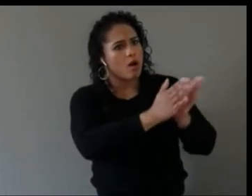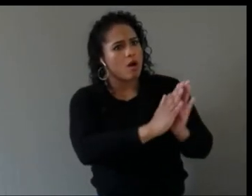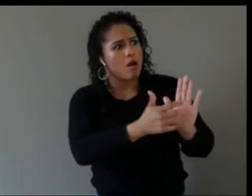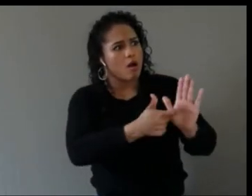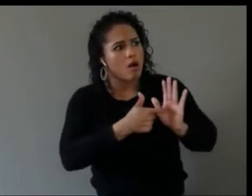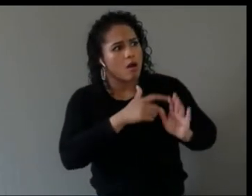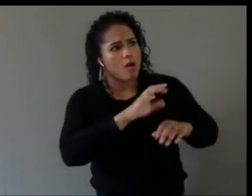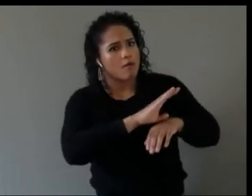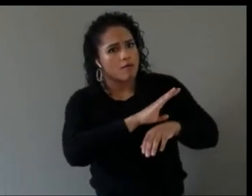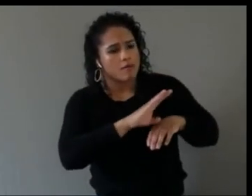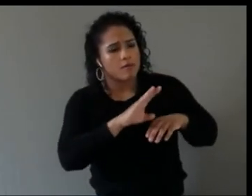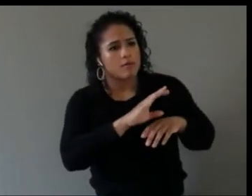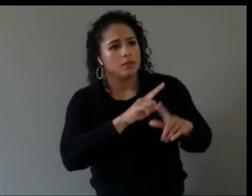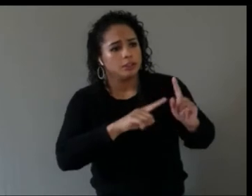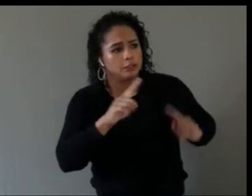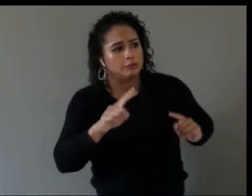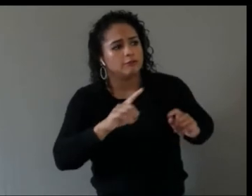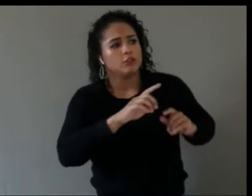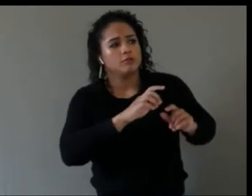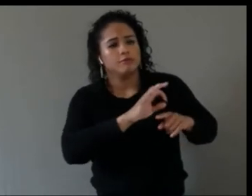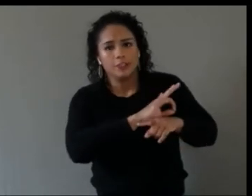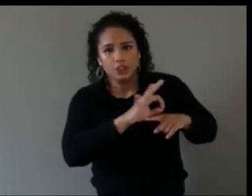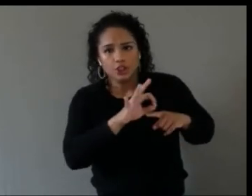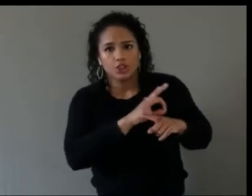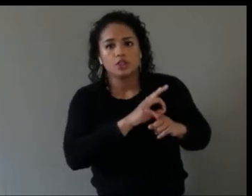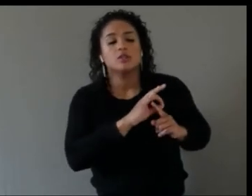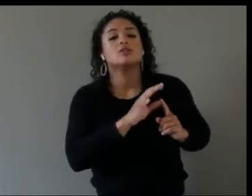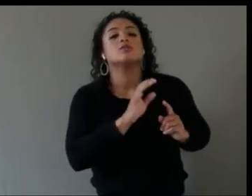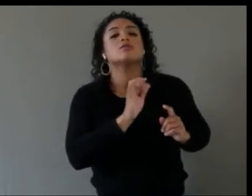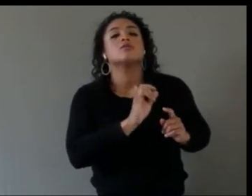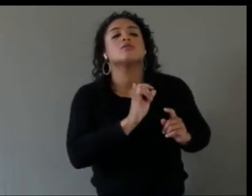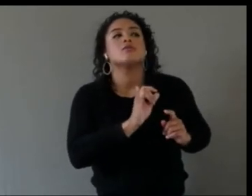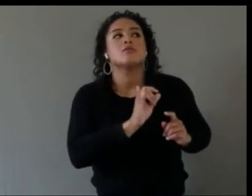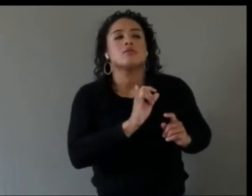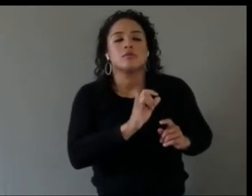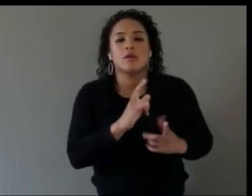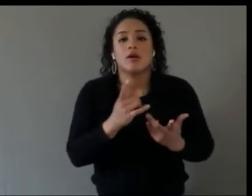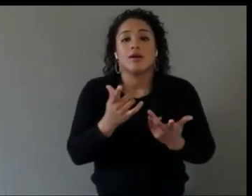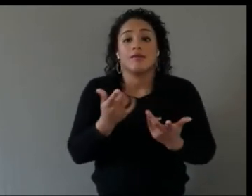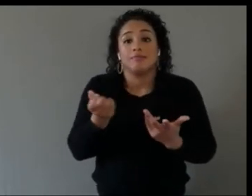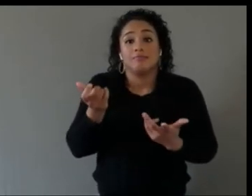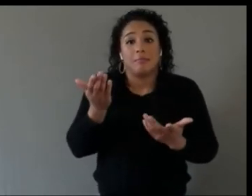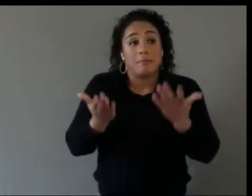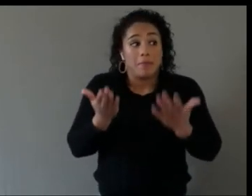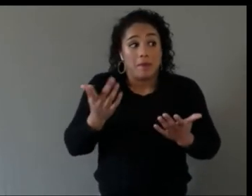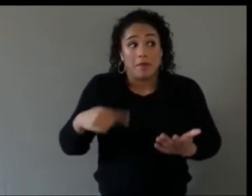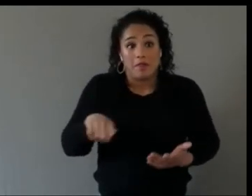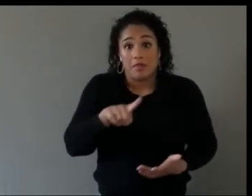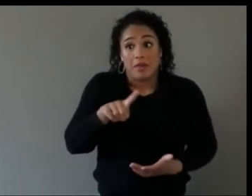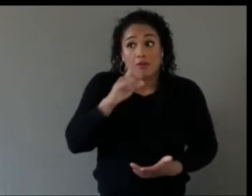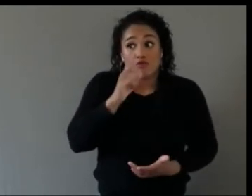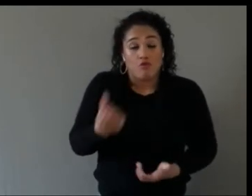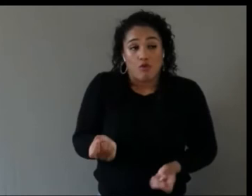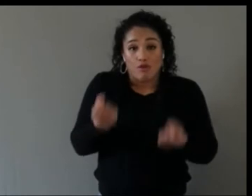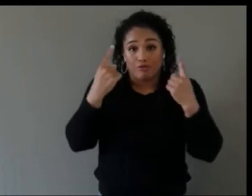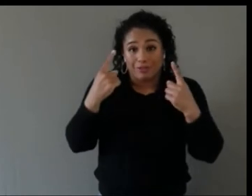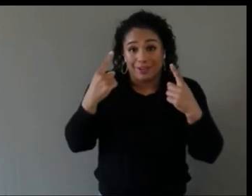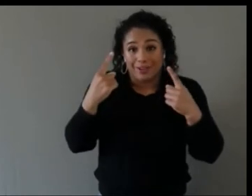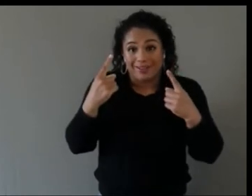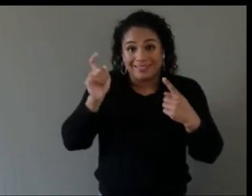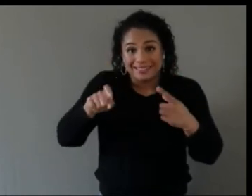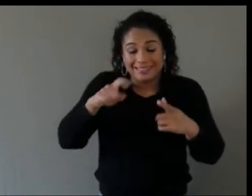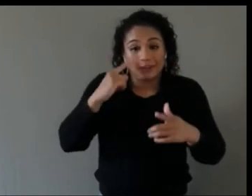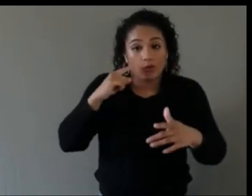understand sort of the necessity for accessibility, that's the best way to get their attention,